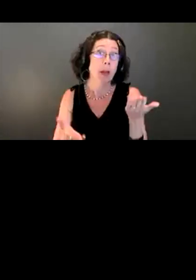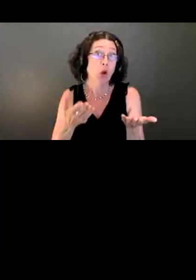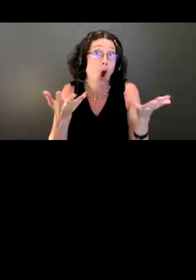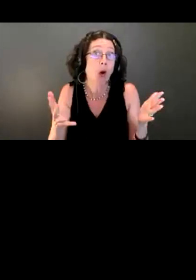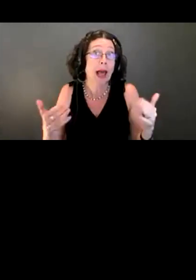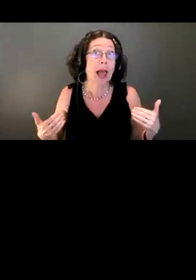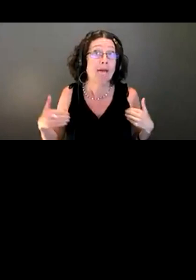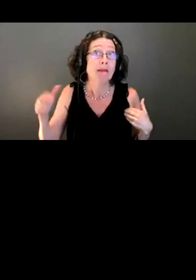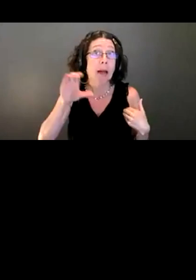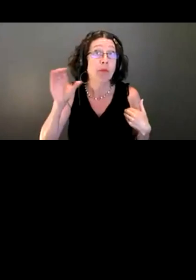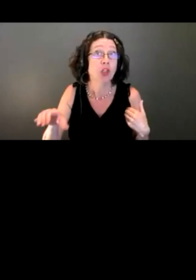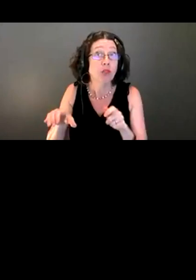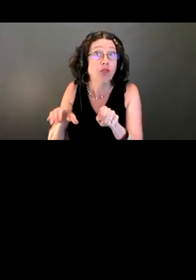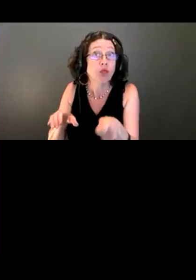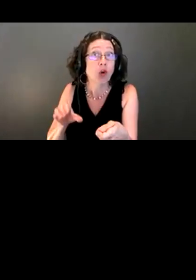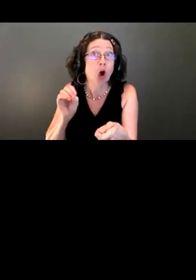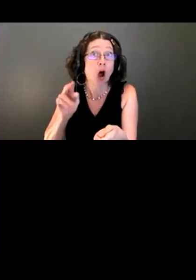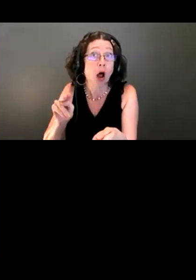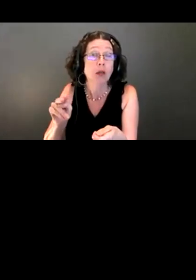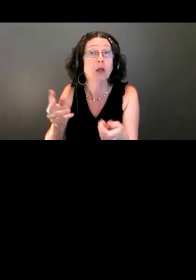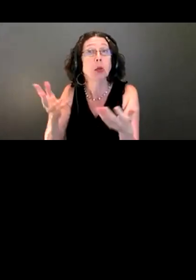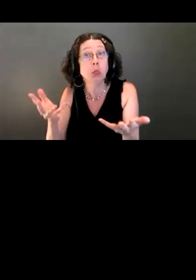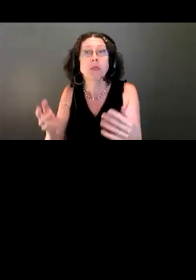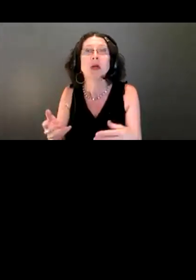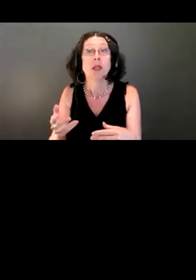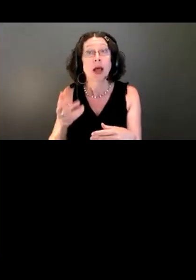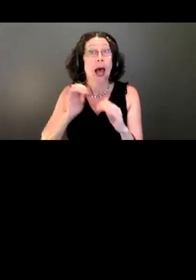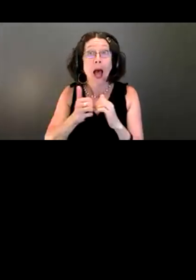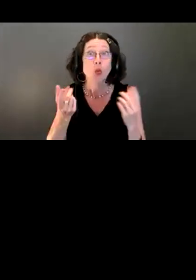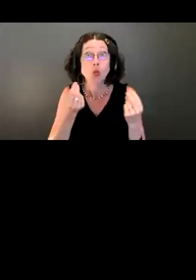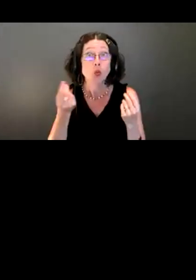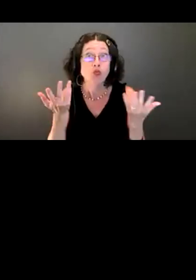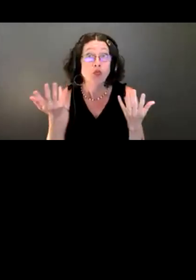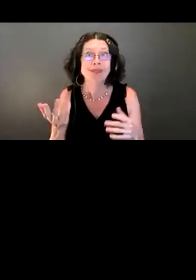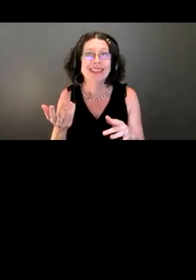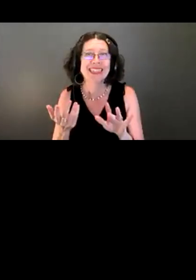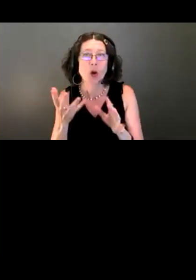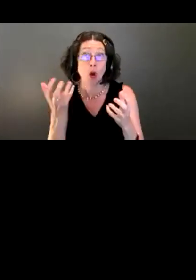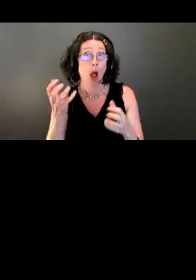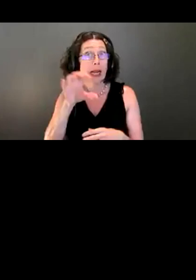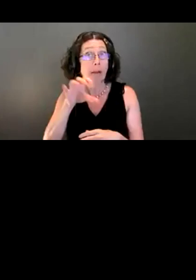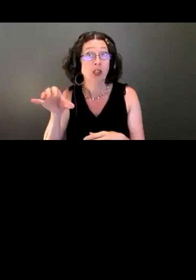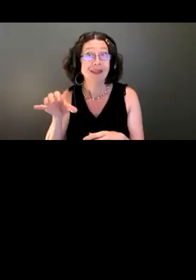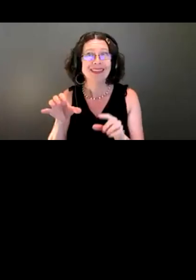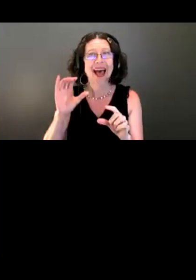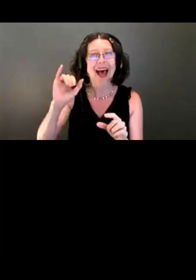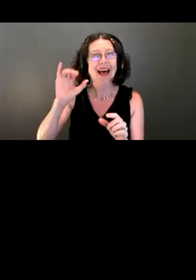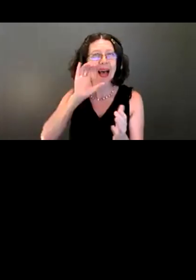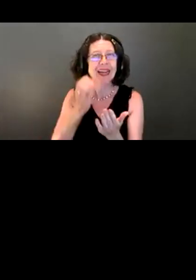To toggle the captions on and off, please select closed captions icon at the bottom of your screen.